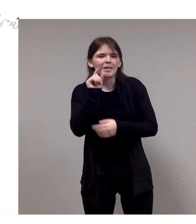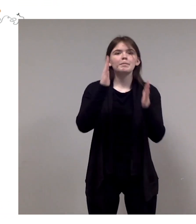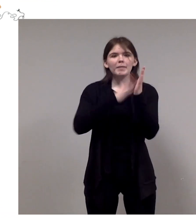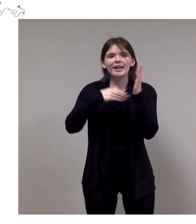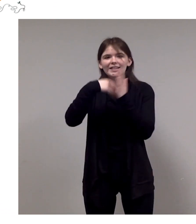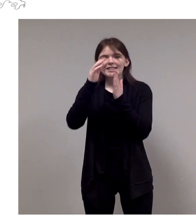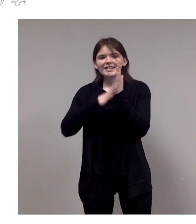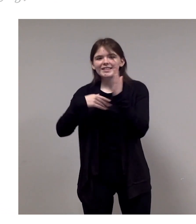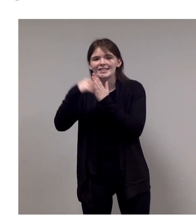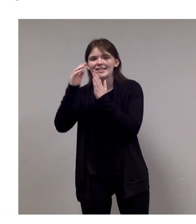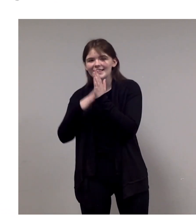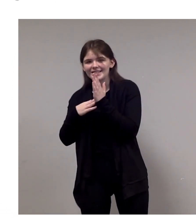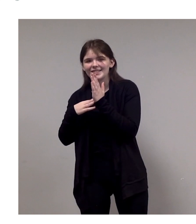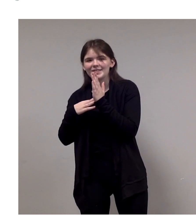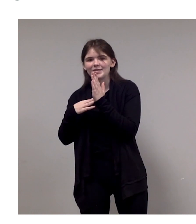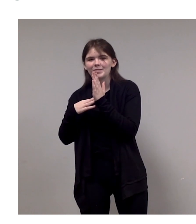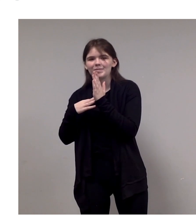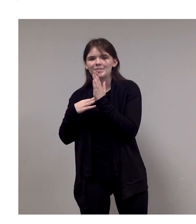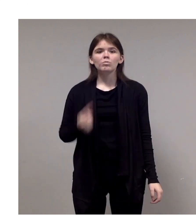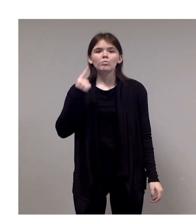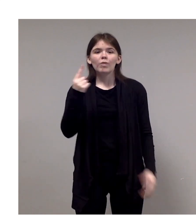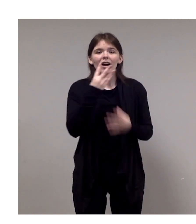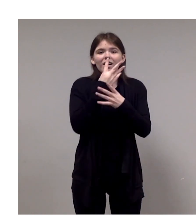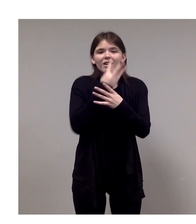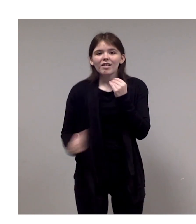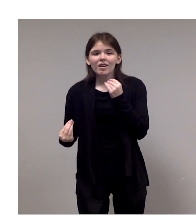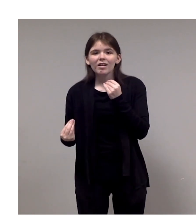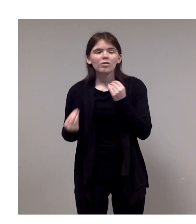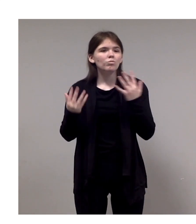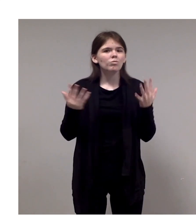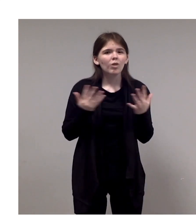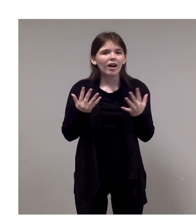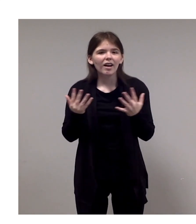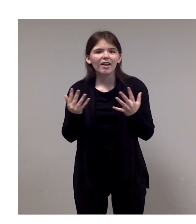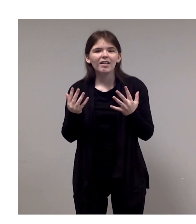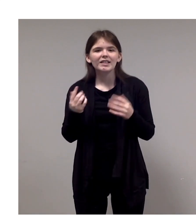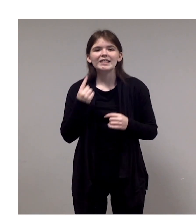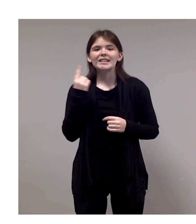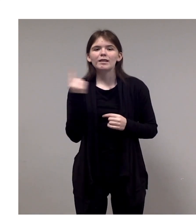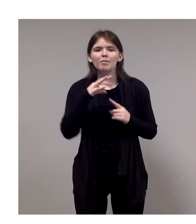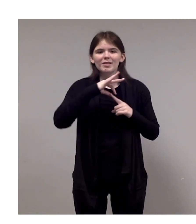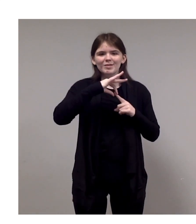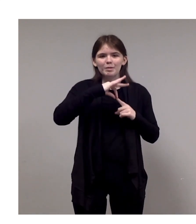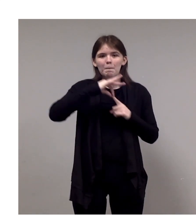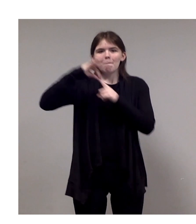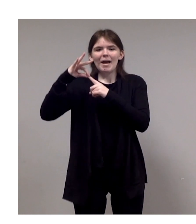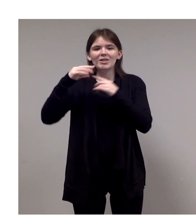All that's missing now is something special to wear in space.